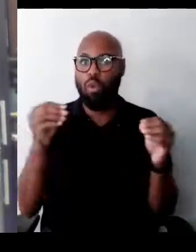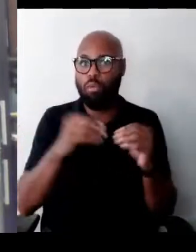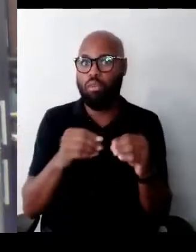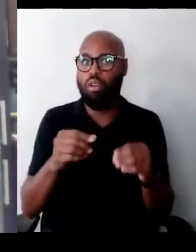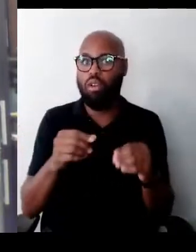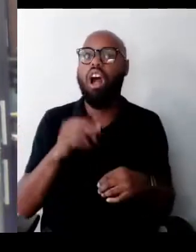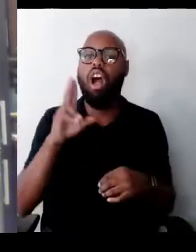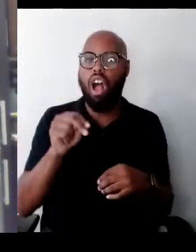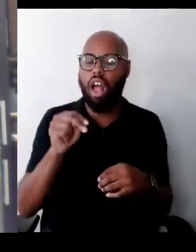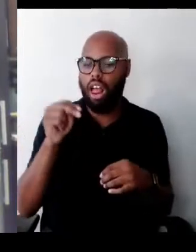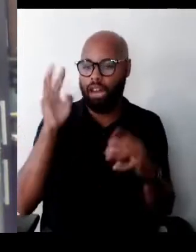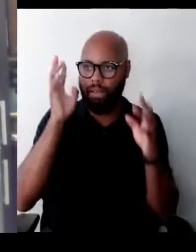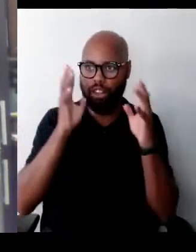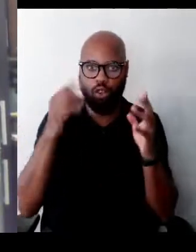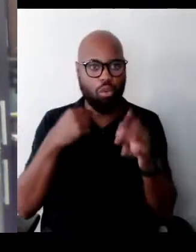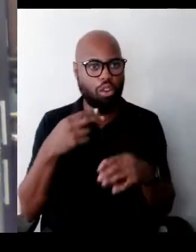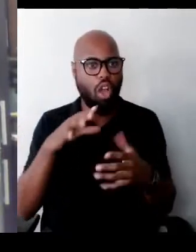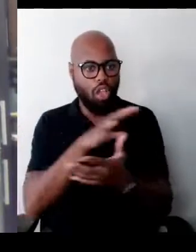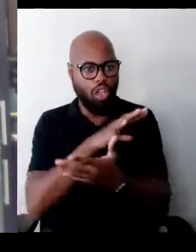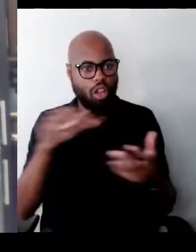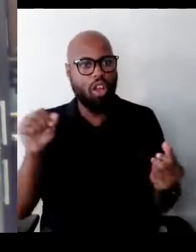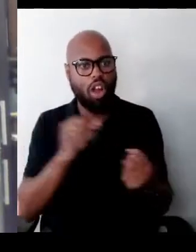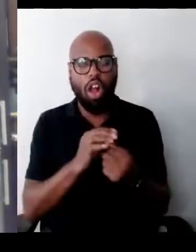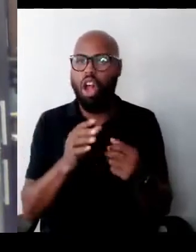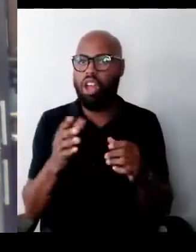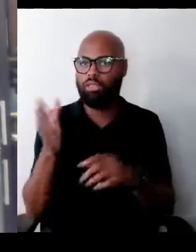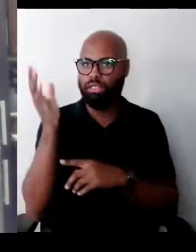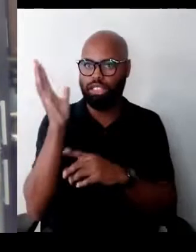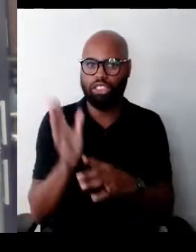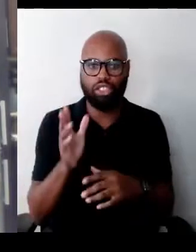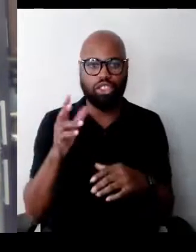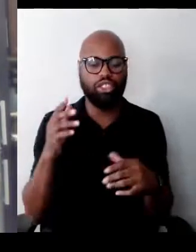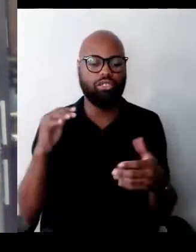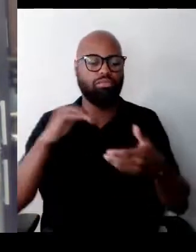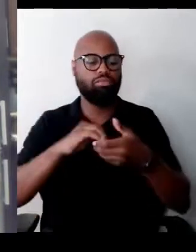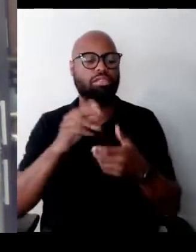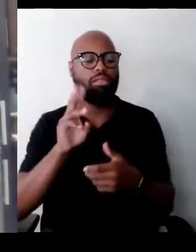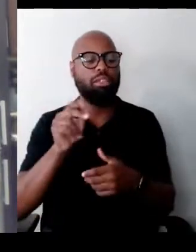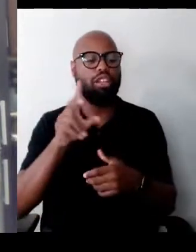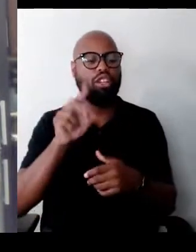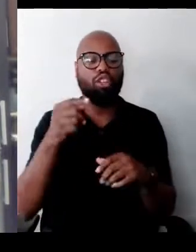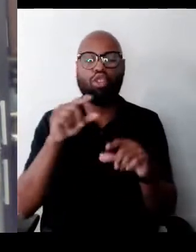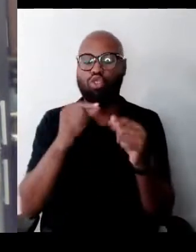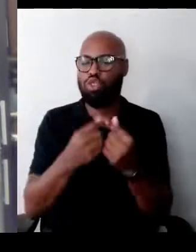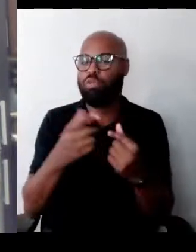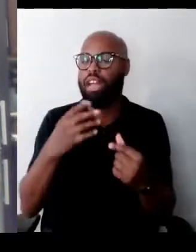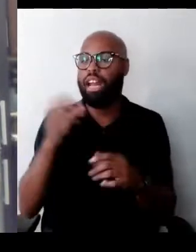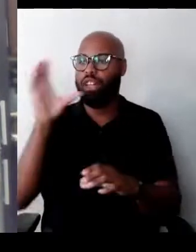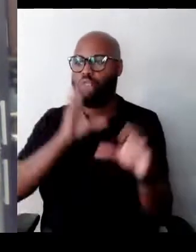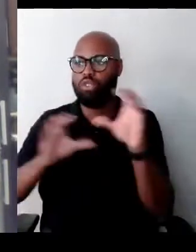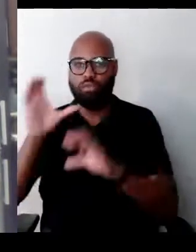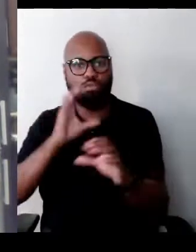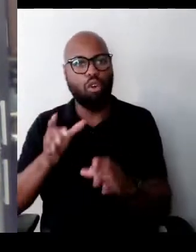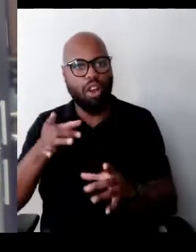is presented by The WNET Group and the station's Exploring Hate initiative. Designed to investigate the roots and rise